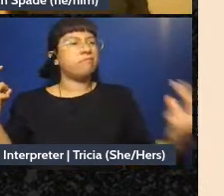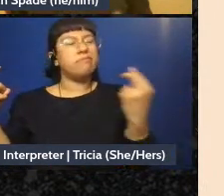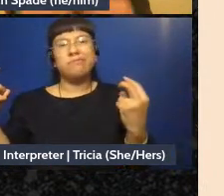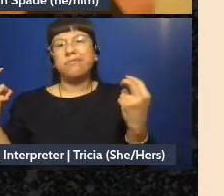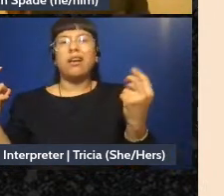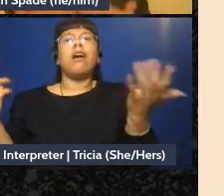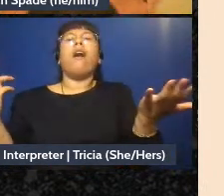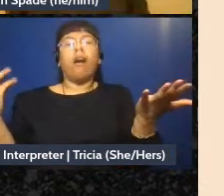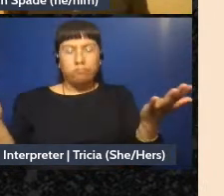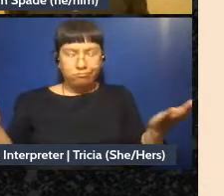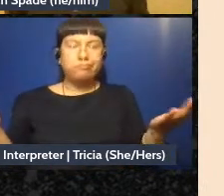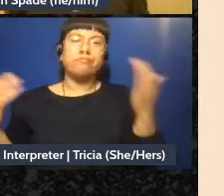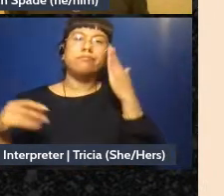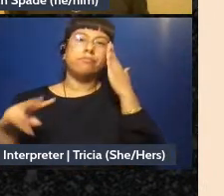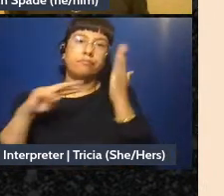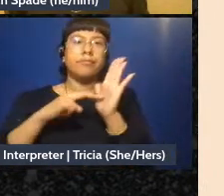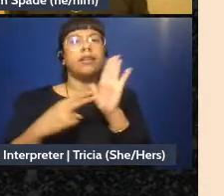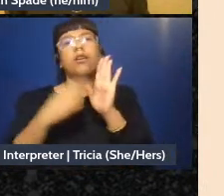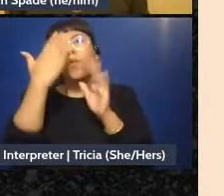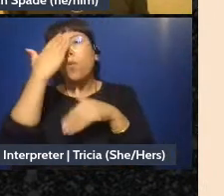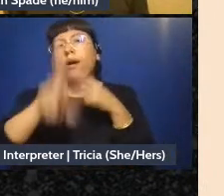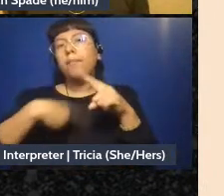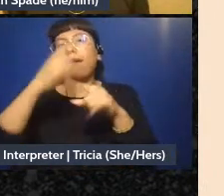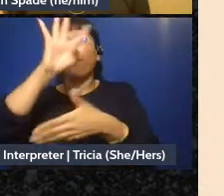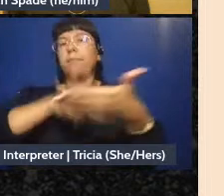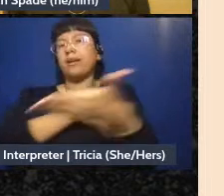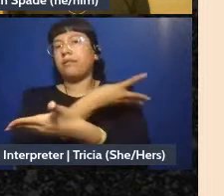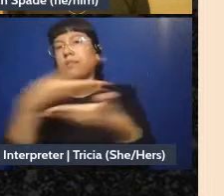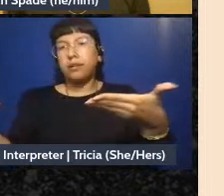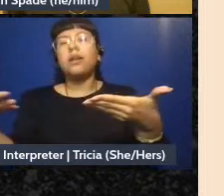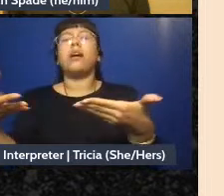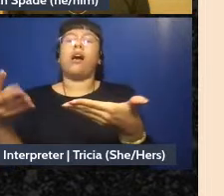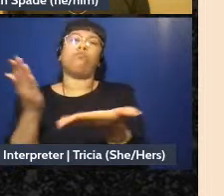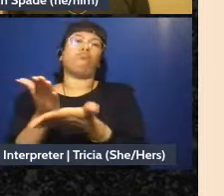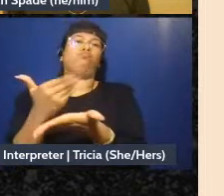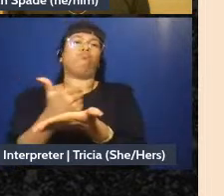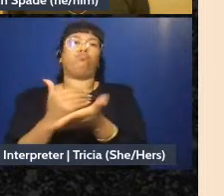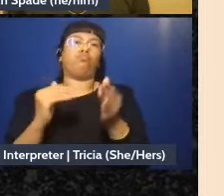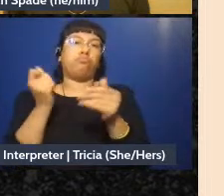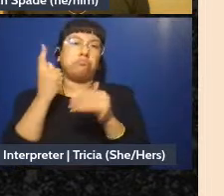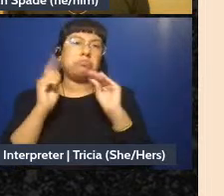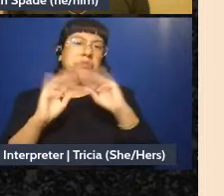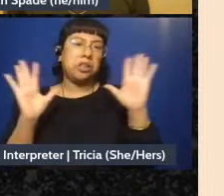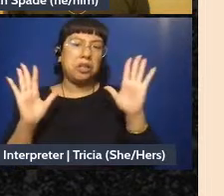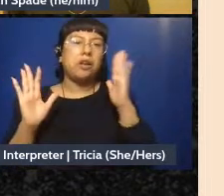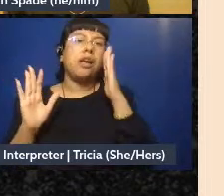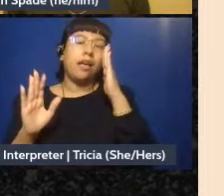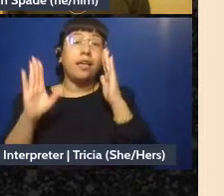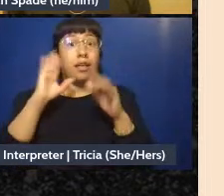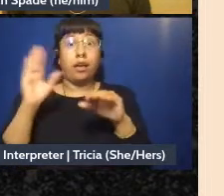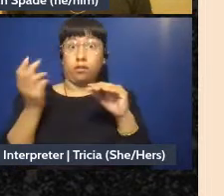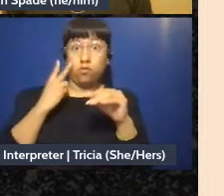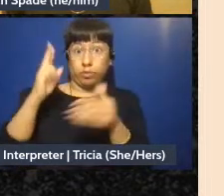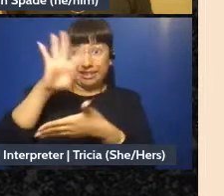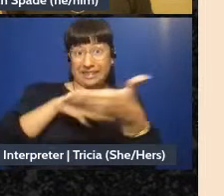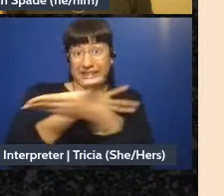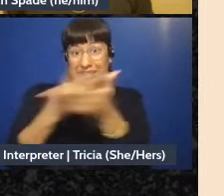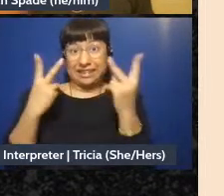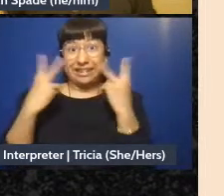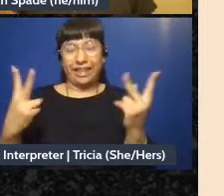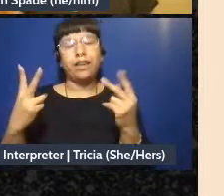Just having everyone get to know about that is really conflict preventing. And so what I’m,